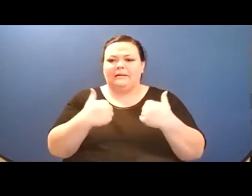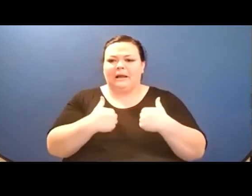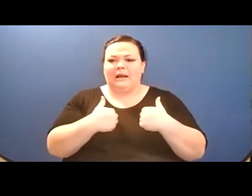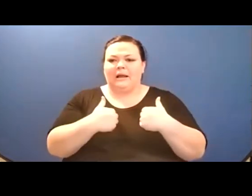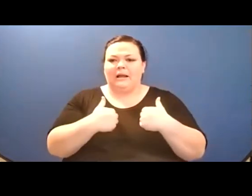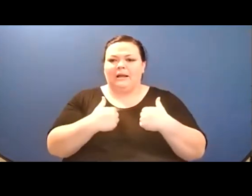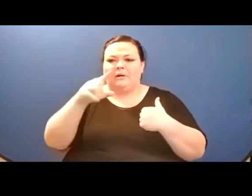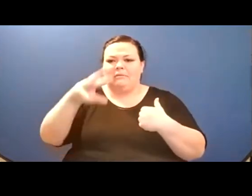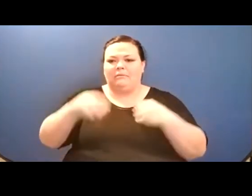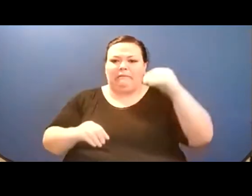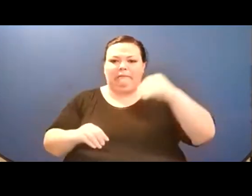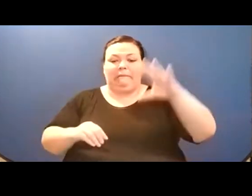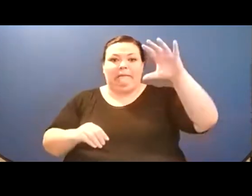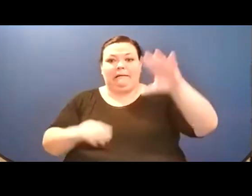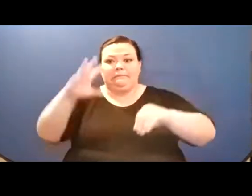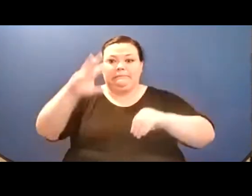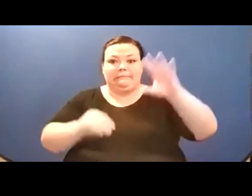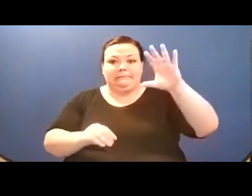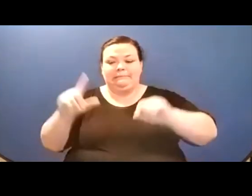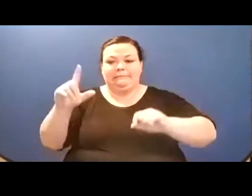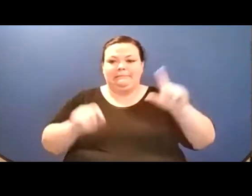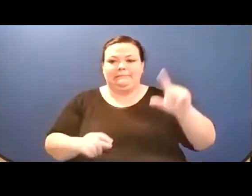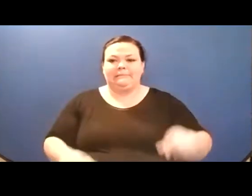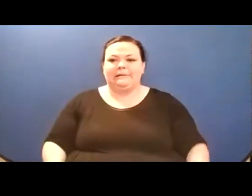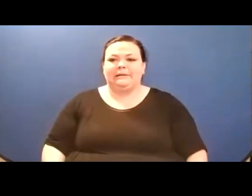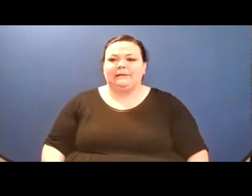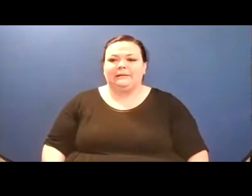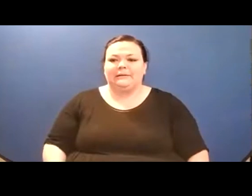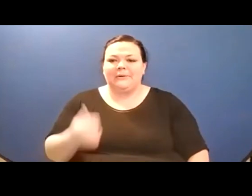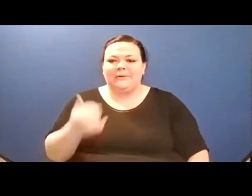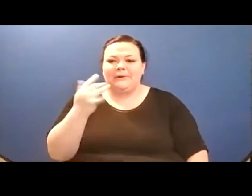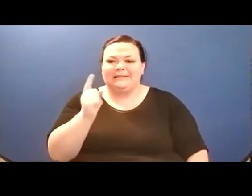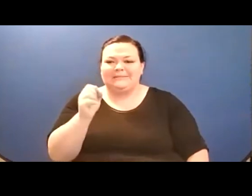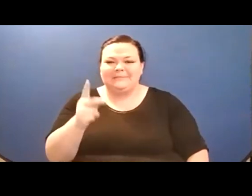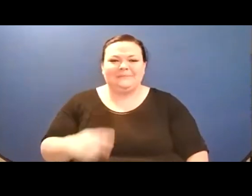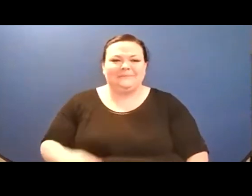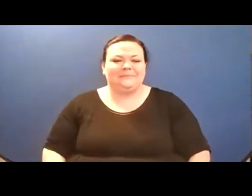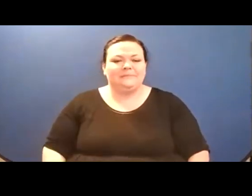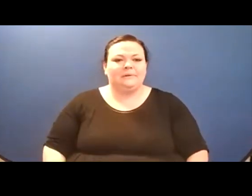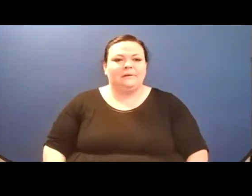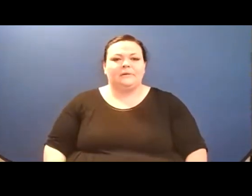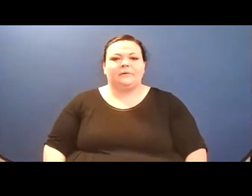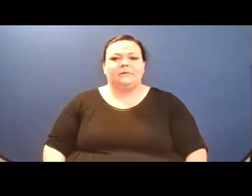scar language / sulfurous ancient, she who frightens / hand and tongue red eyes dark